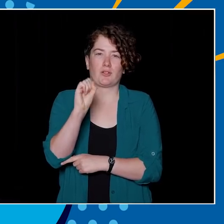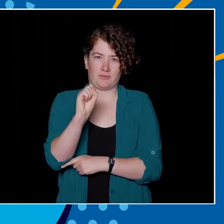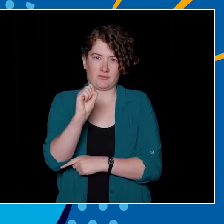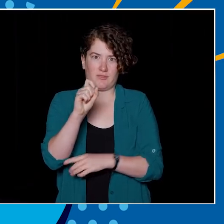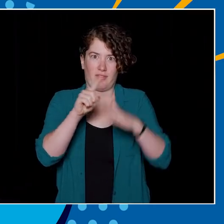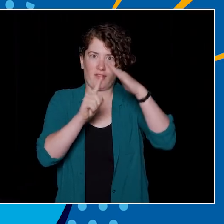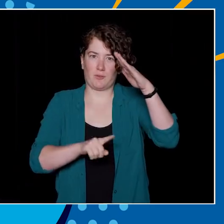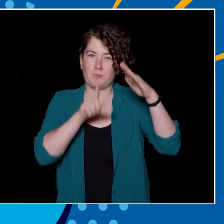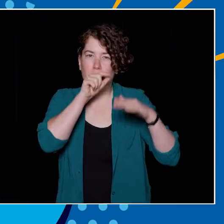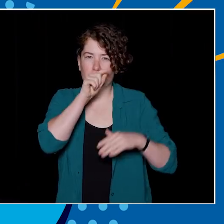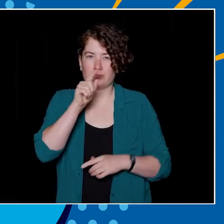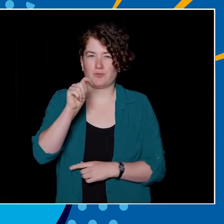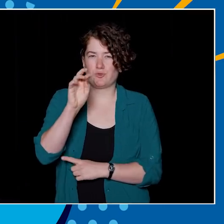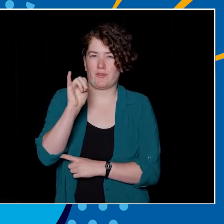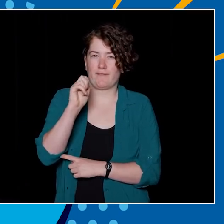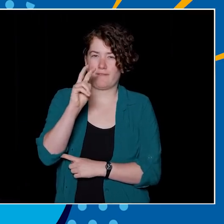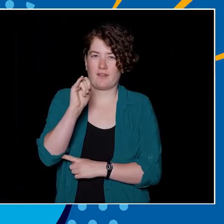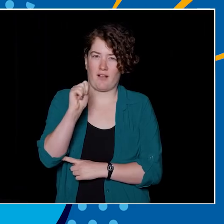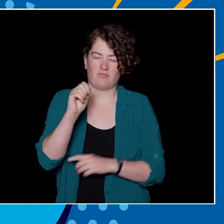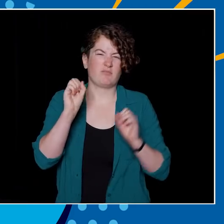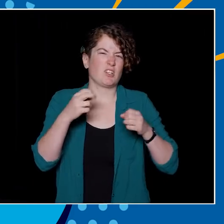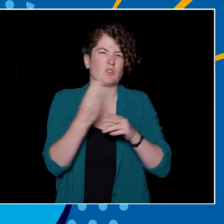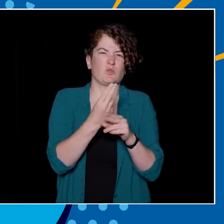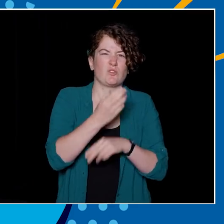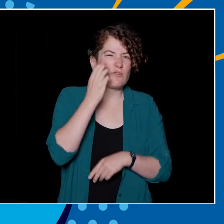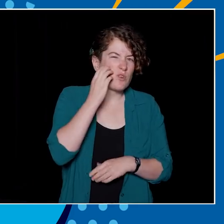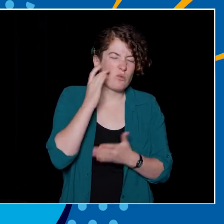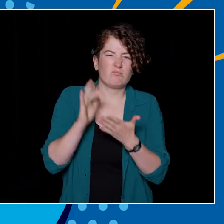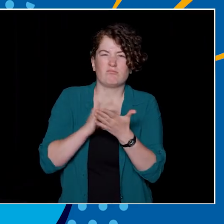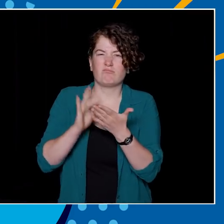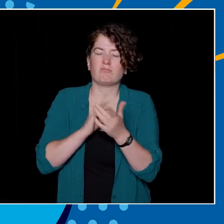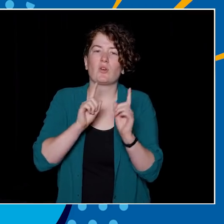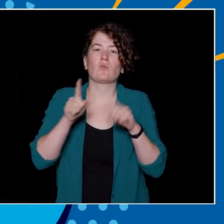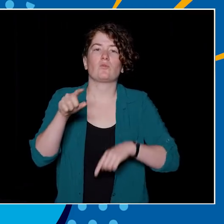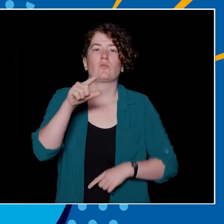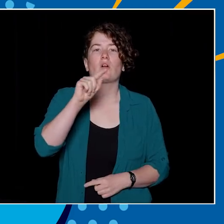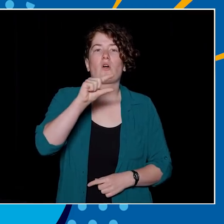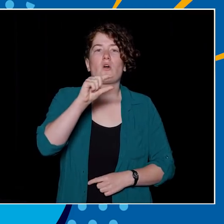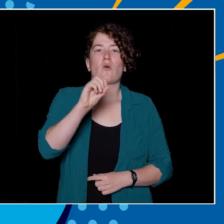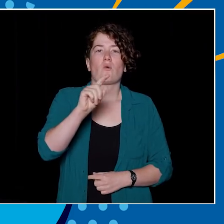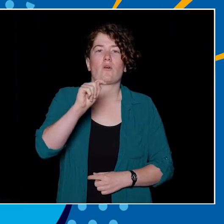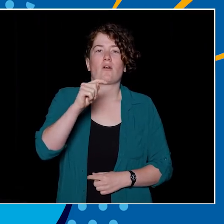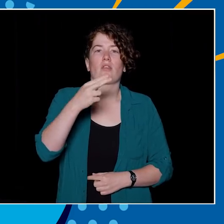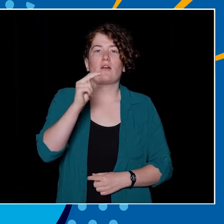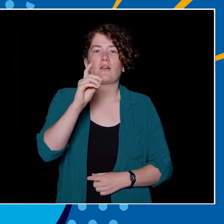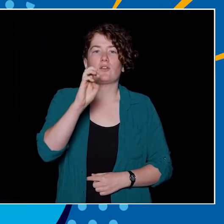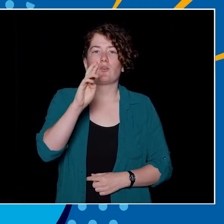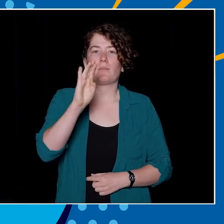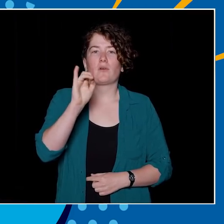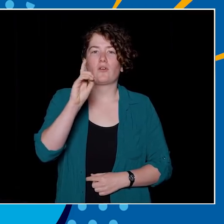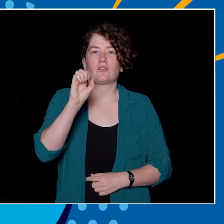and go to gothunderbirds.ca/imagine Let's put 30 seconds on the clock for you to sign up and play. By playing, you are in the running